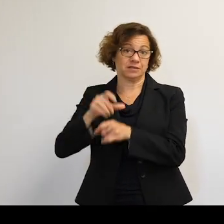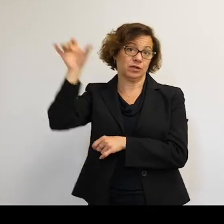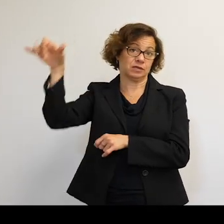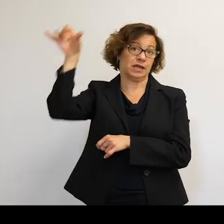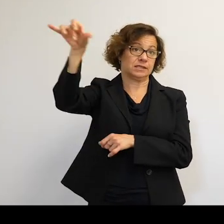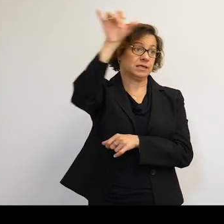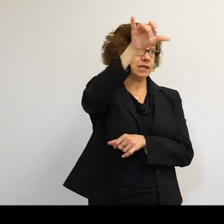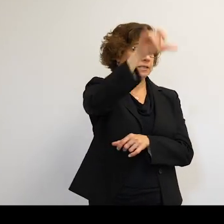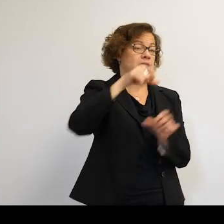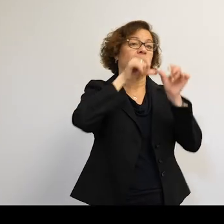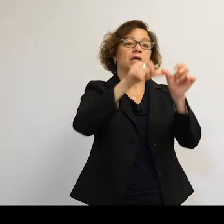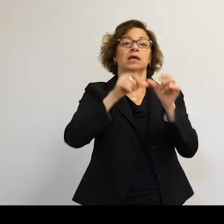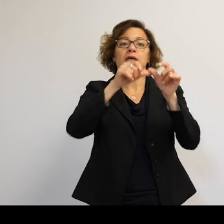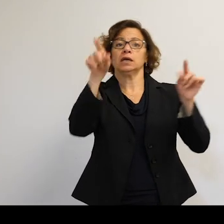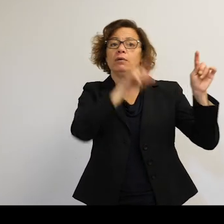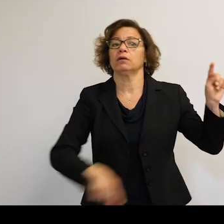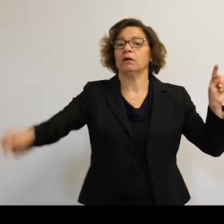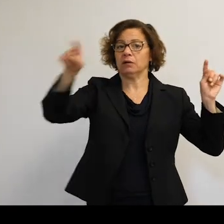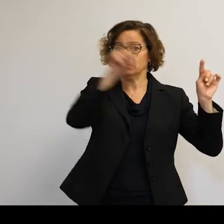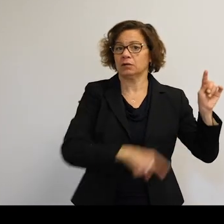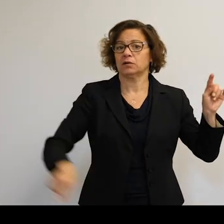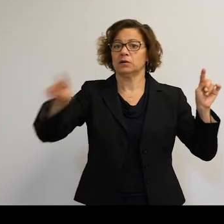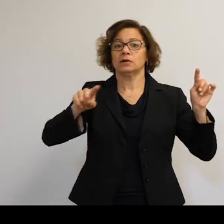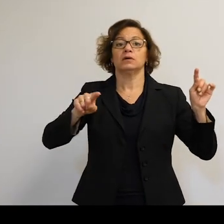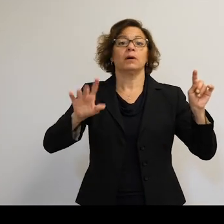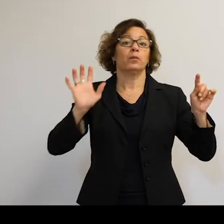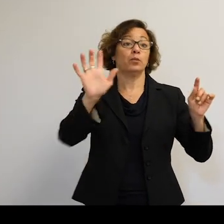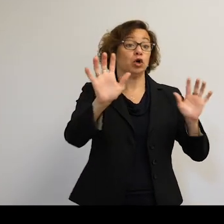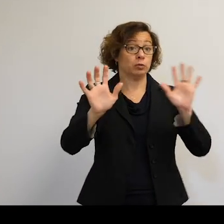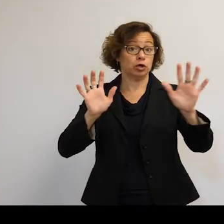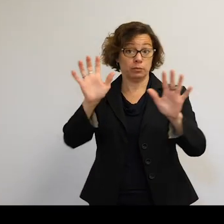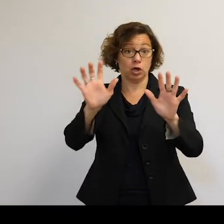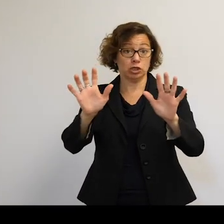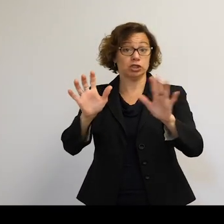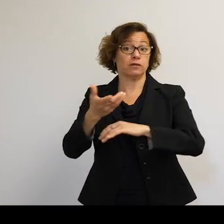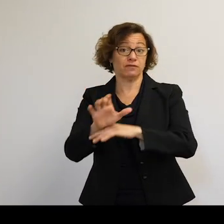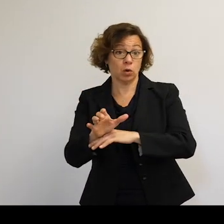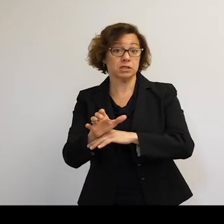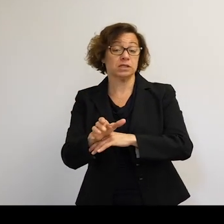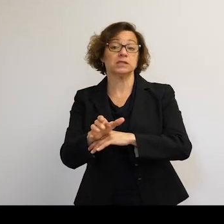They would just keep on going. Some of them will be pushed around as we talked about the graveyard orbits and the zombie satellites and things.